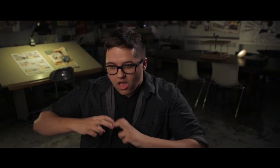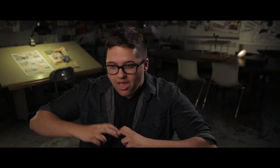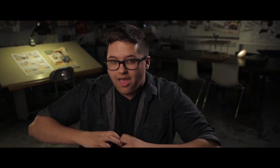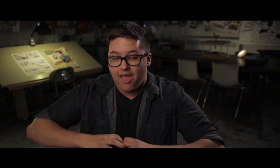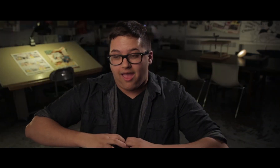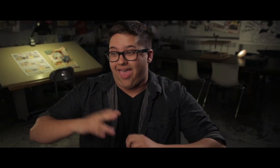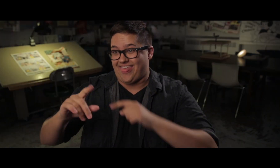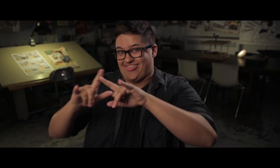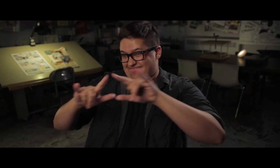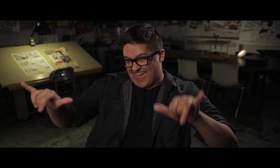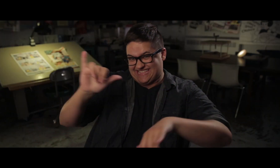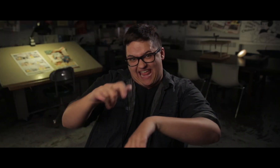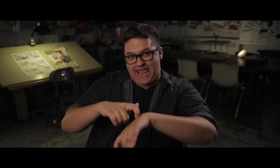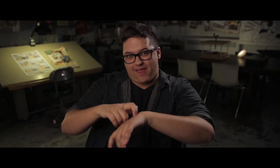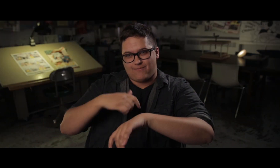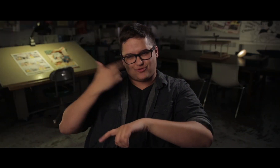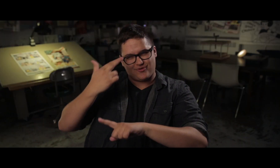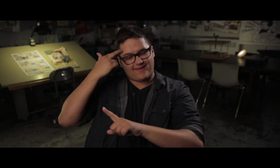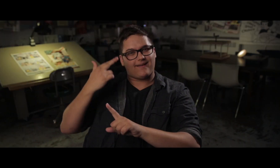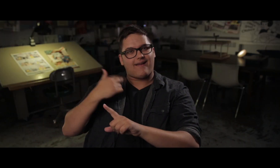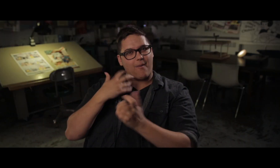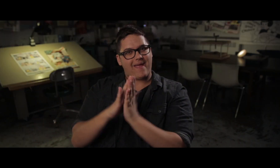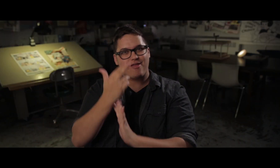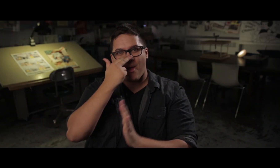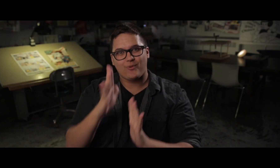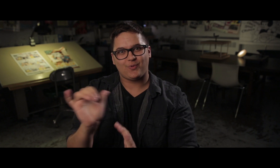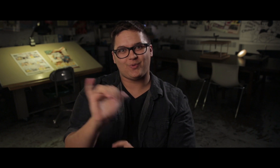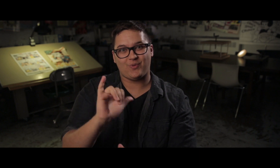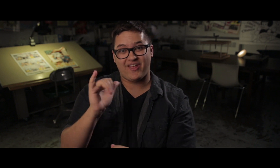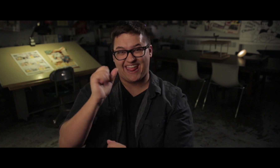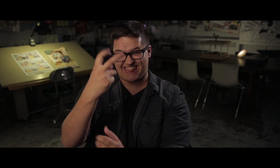After doing some self-searching and at that same time, I realized I wanted to become a cartoonist as well.